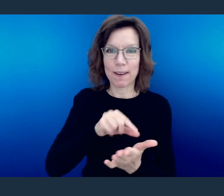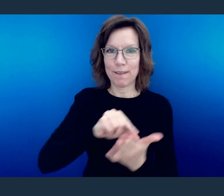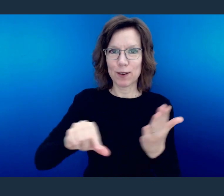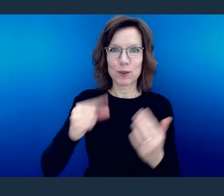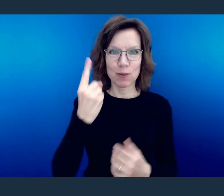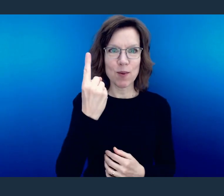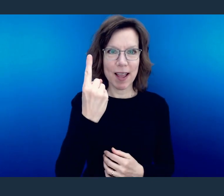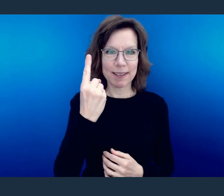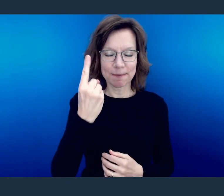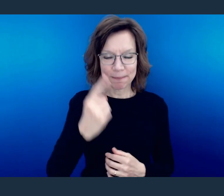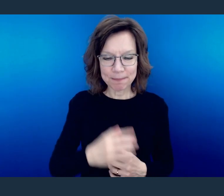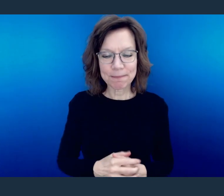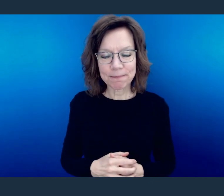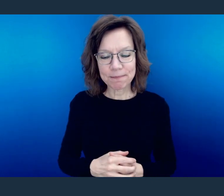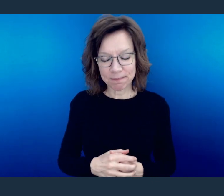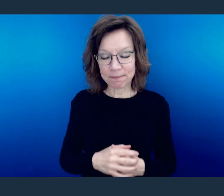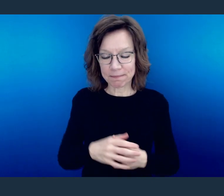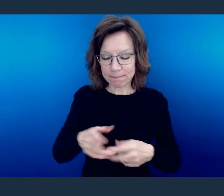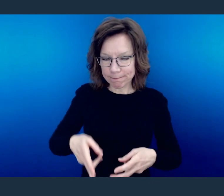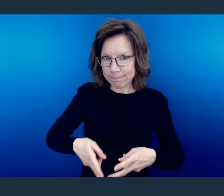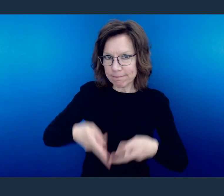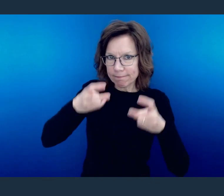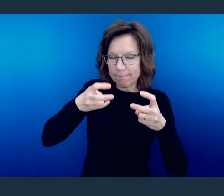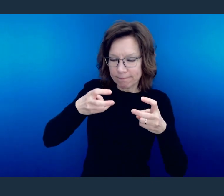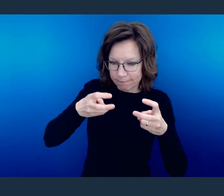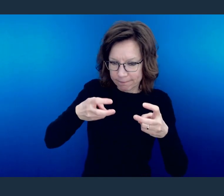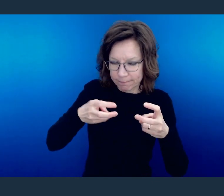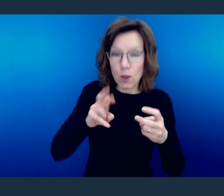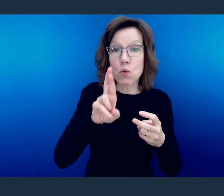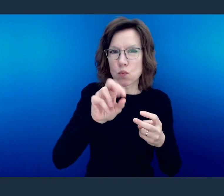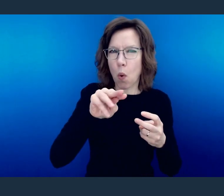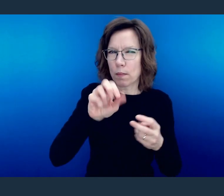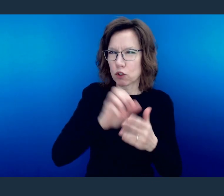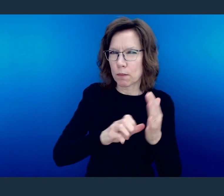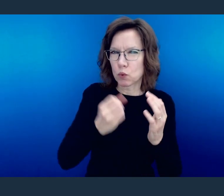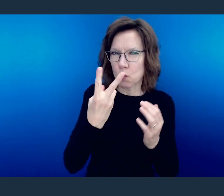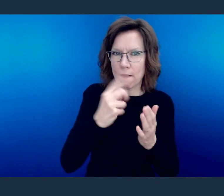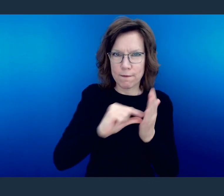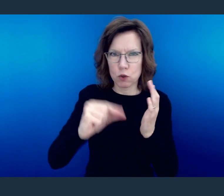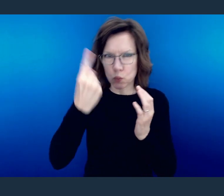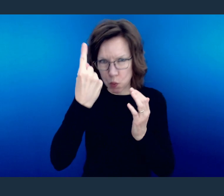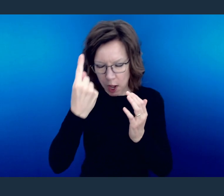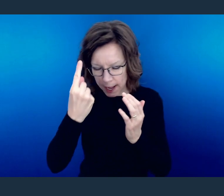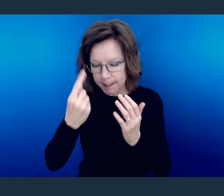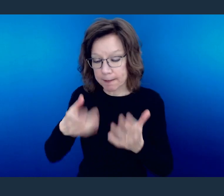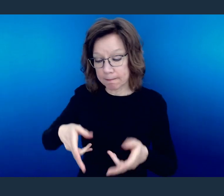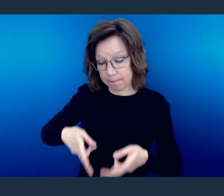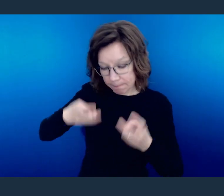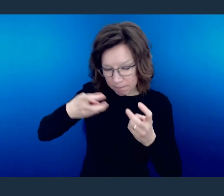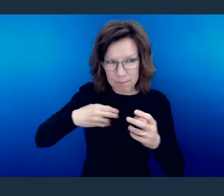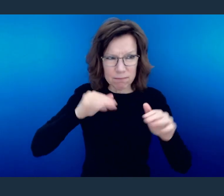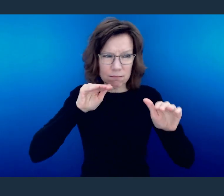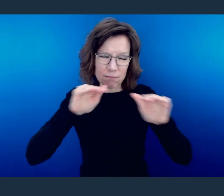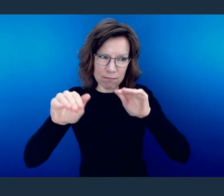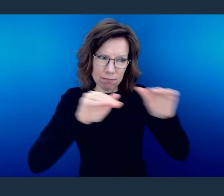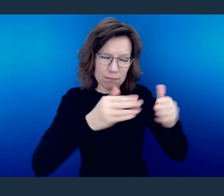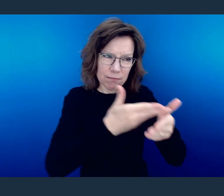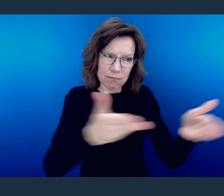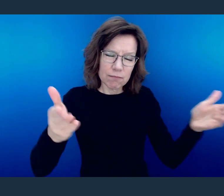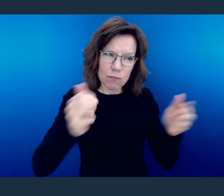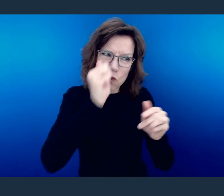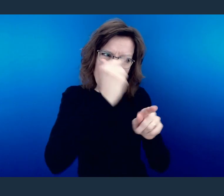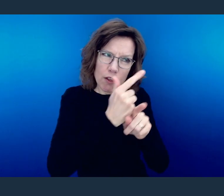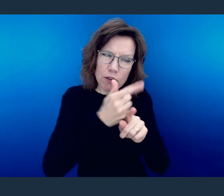And the Bible says in Romans 12:1, "I appeal to you therefore, brothers, by the mercies